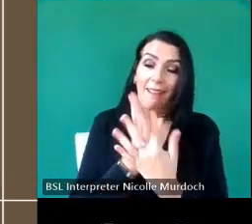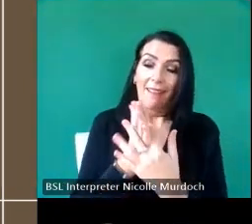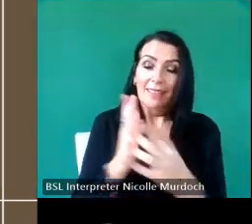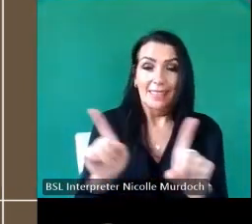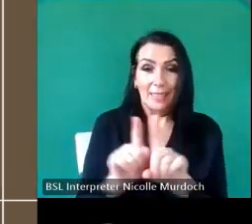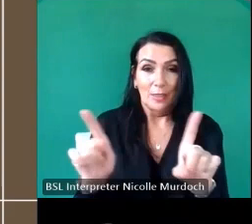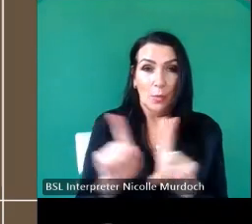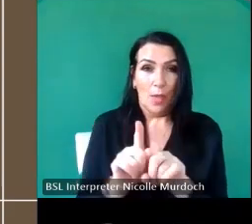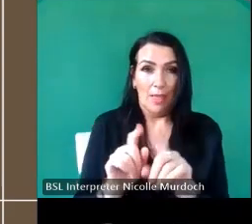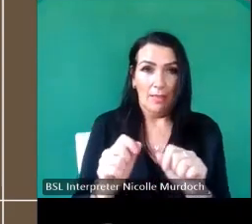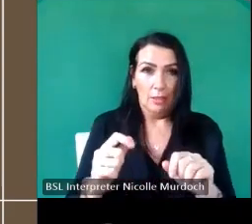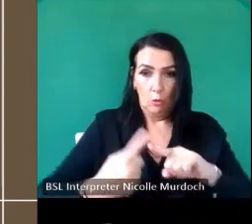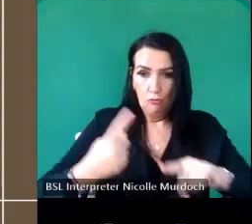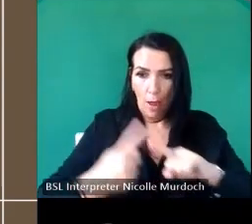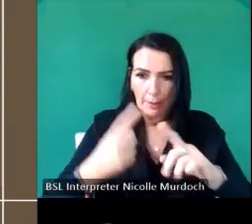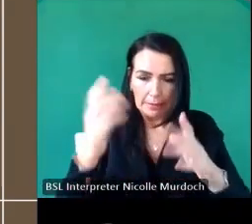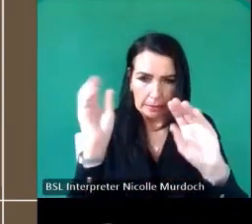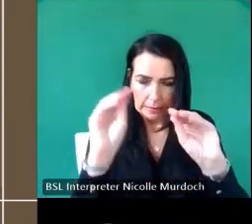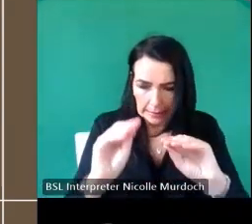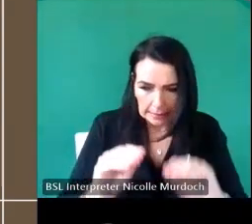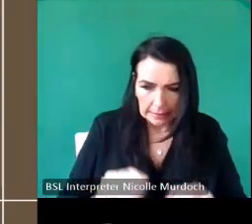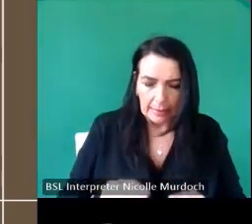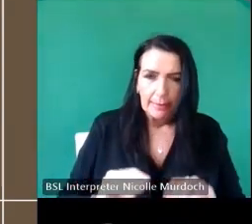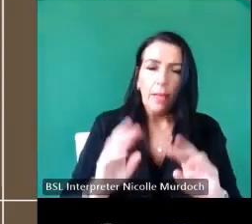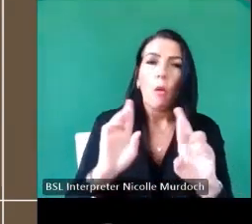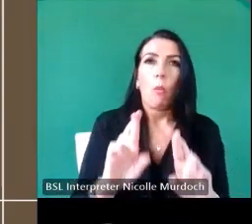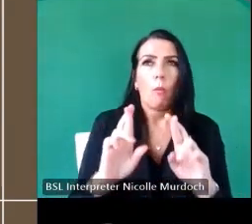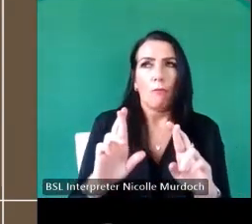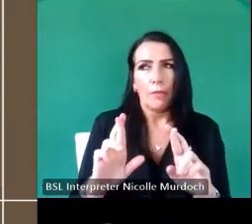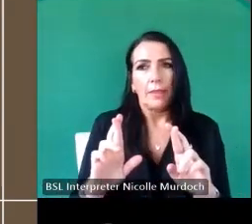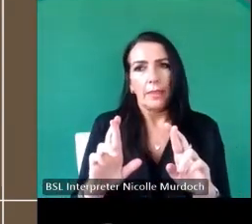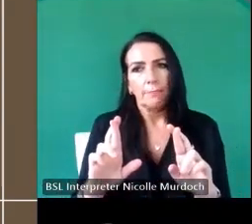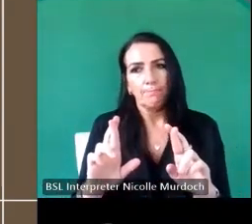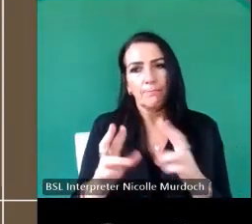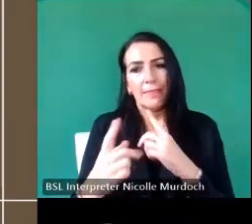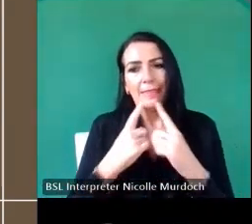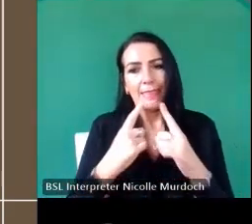rapid recording hopefully as other people have said the data would be there for other people to